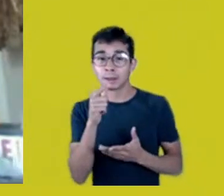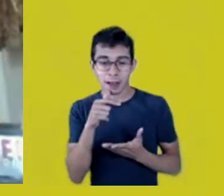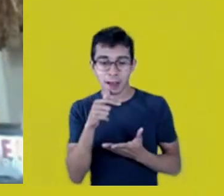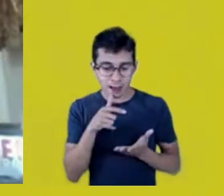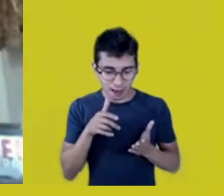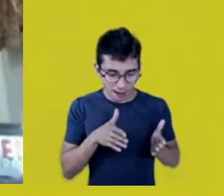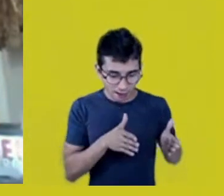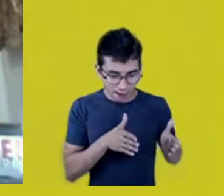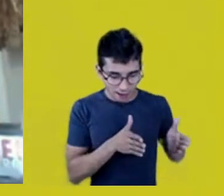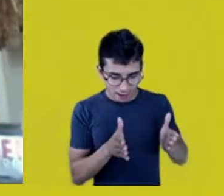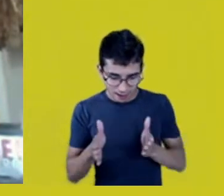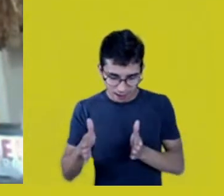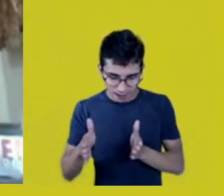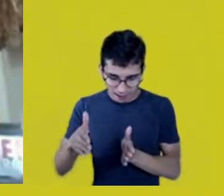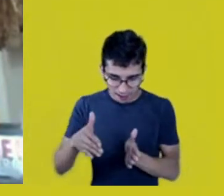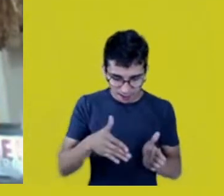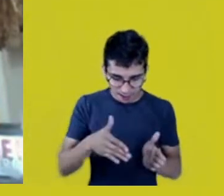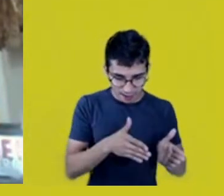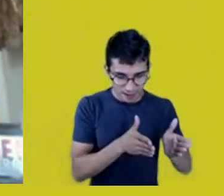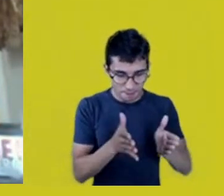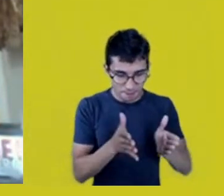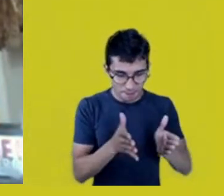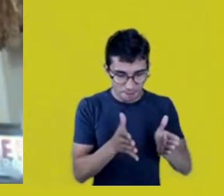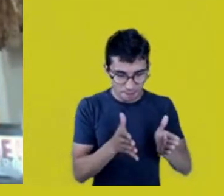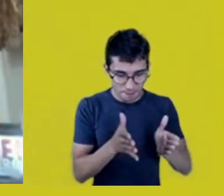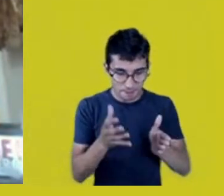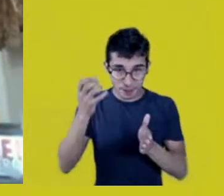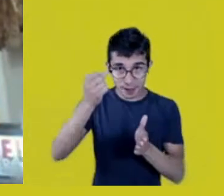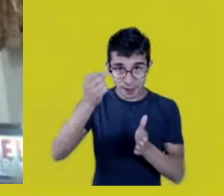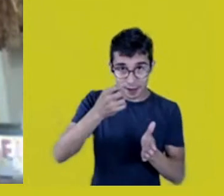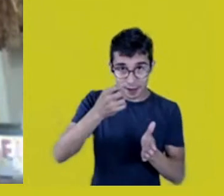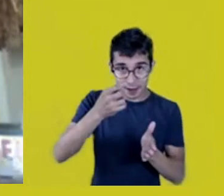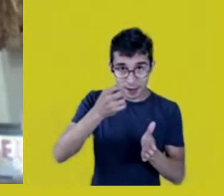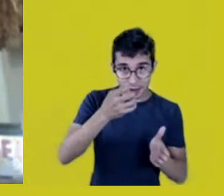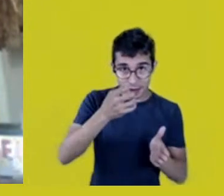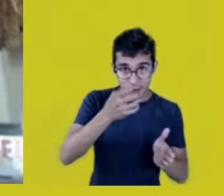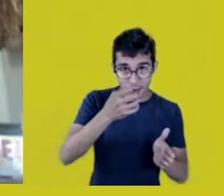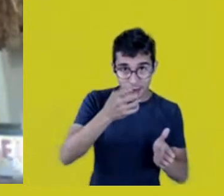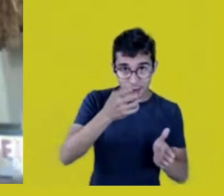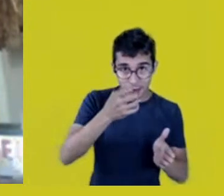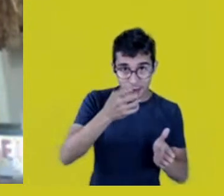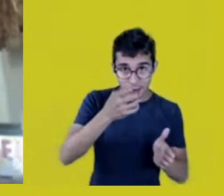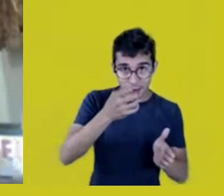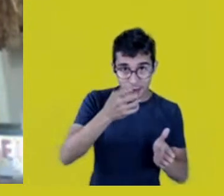mixes with the black water of lakes and creeks,